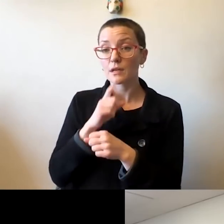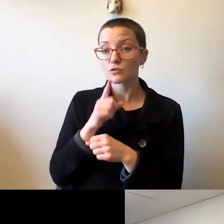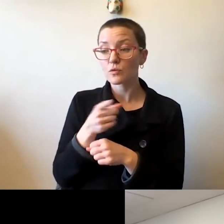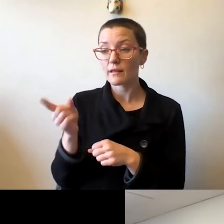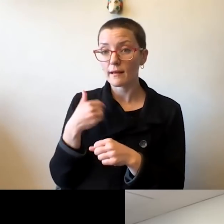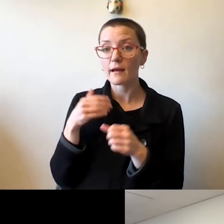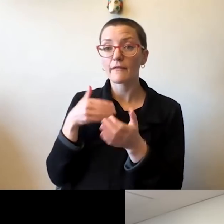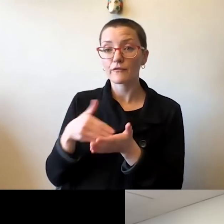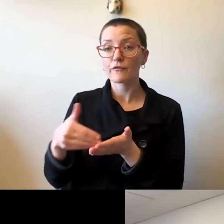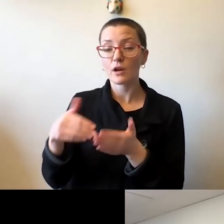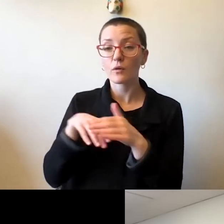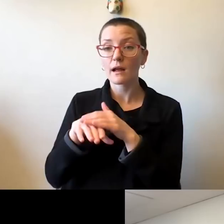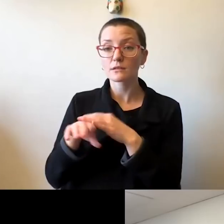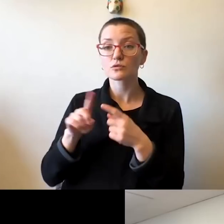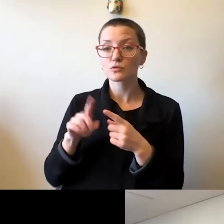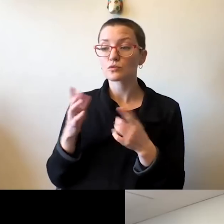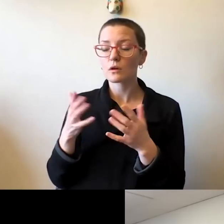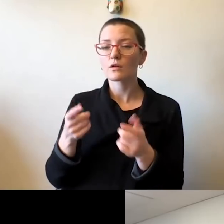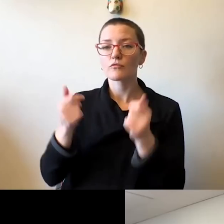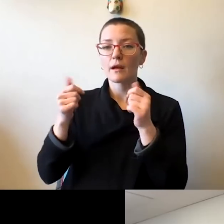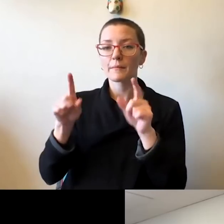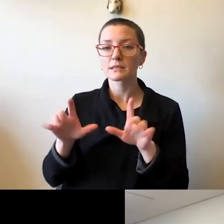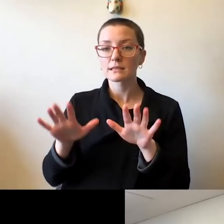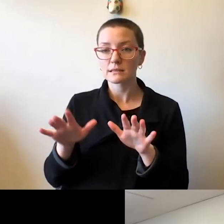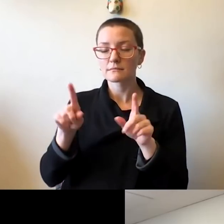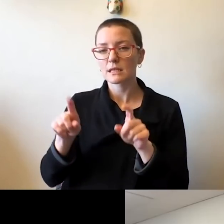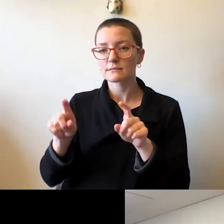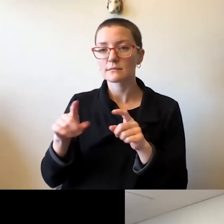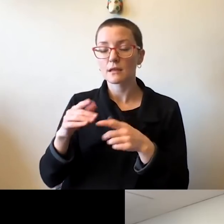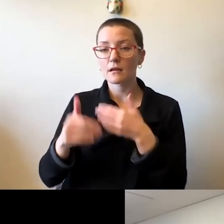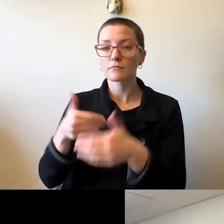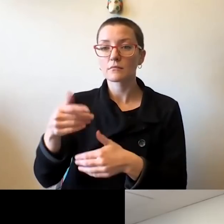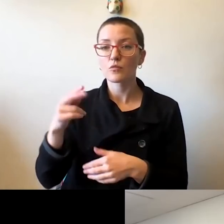to our rapid testing protocol. And one of those decisions involves some